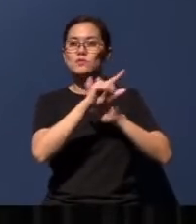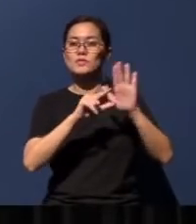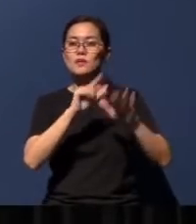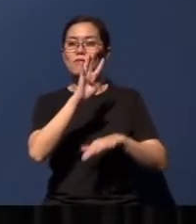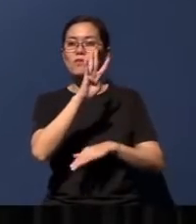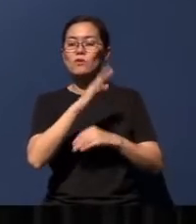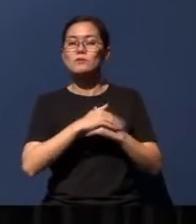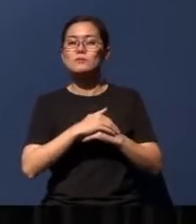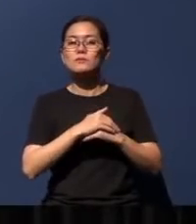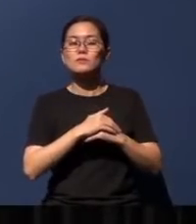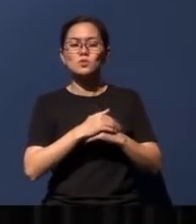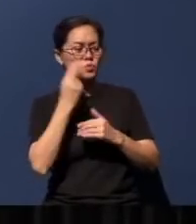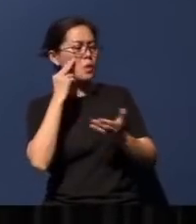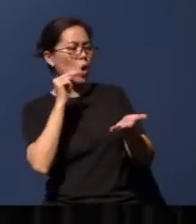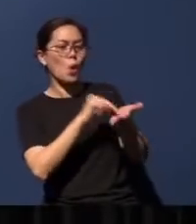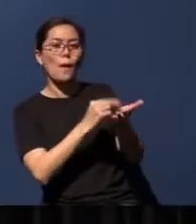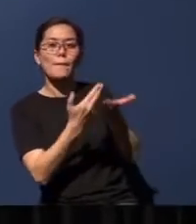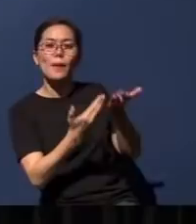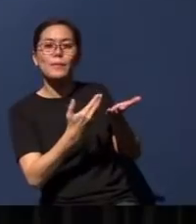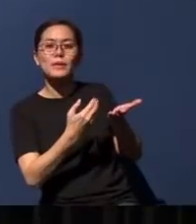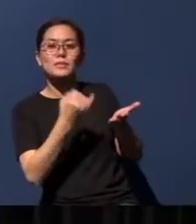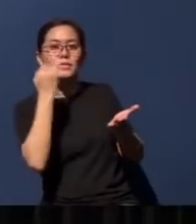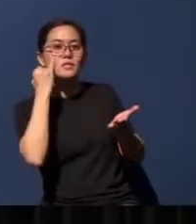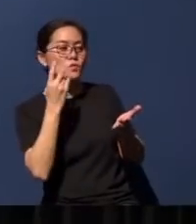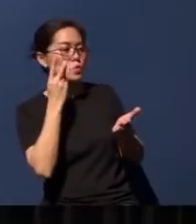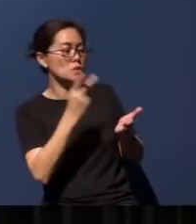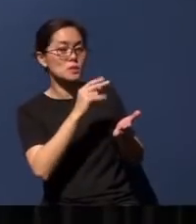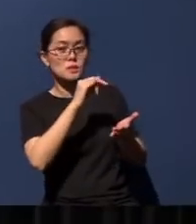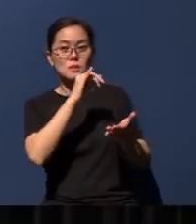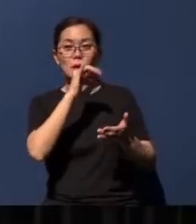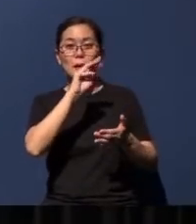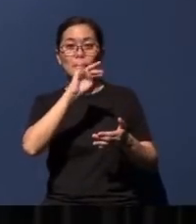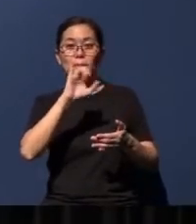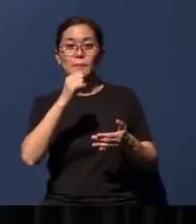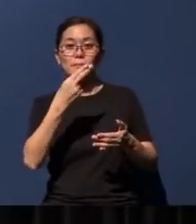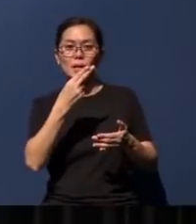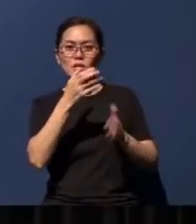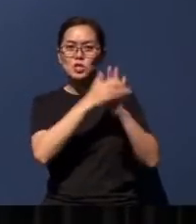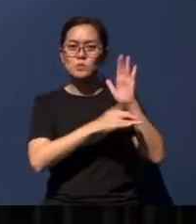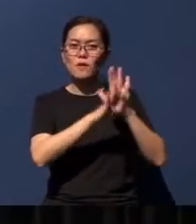may have noticed, if you check in Micah chapter 4 verse 3, it's practically the same - word for